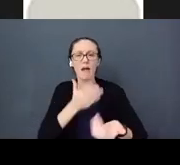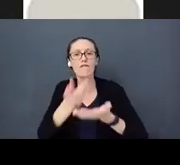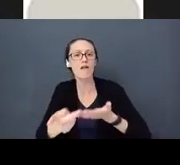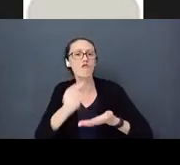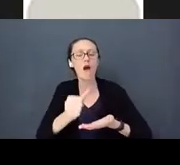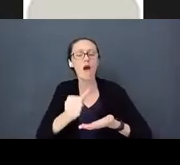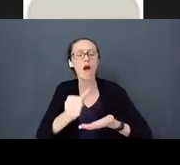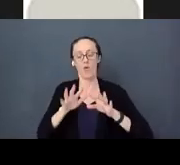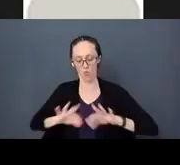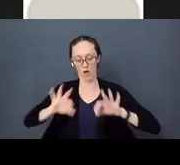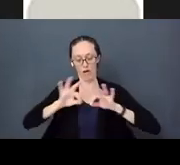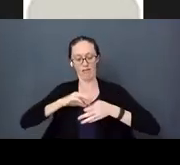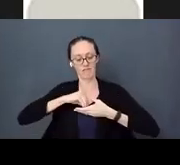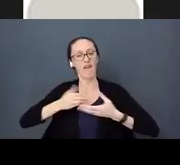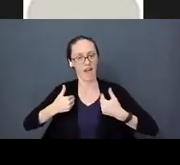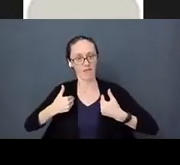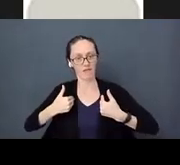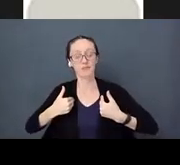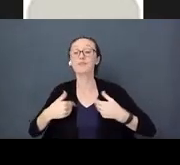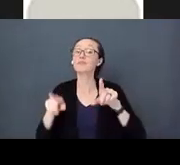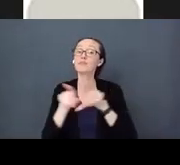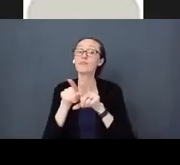It is also that strong base for healthy emotional and cognitive growth.